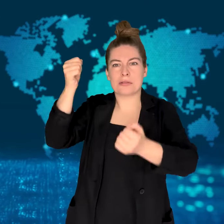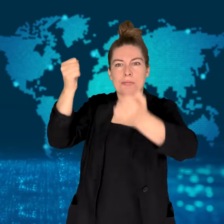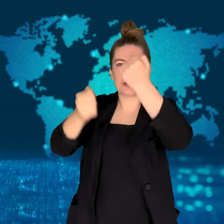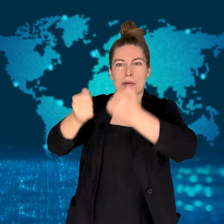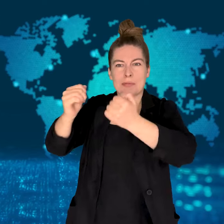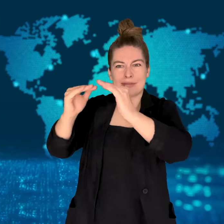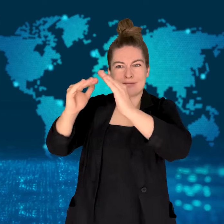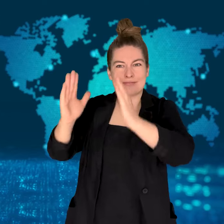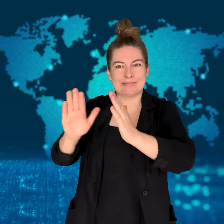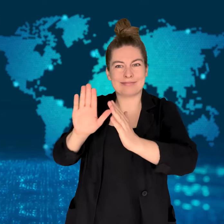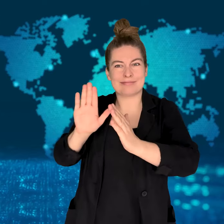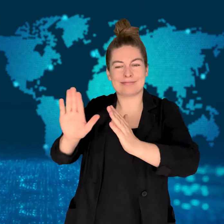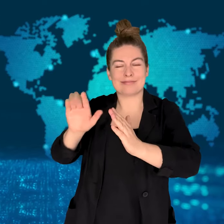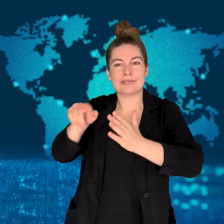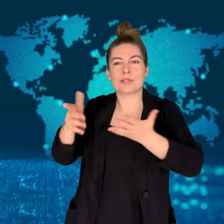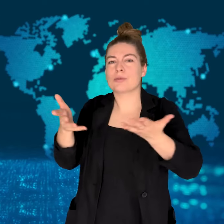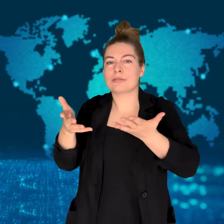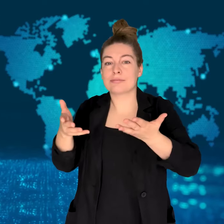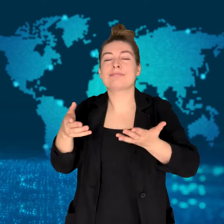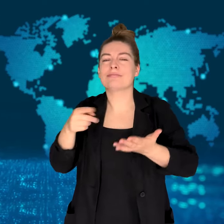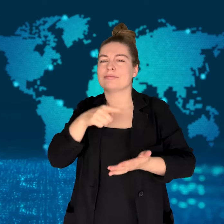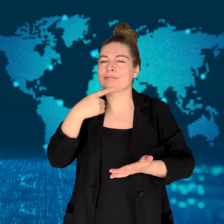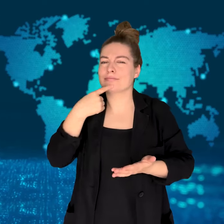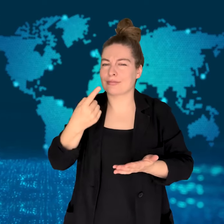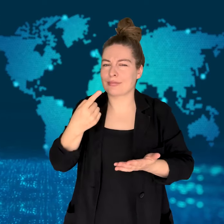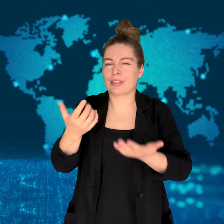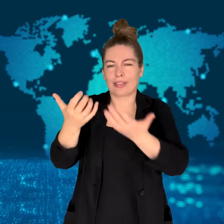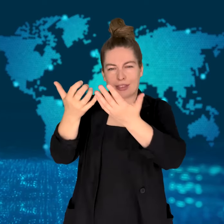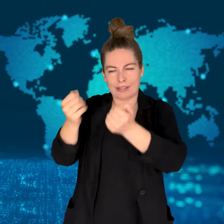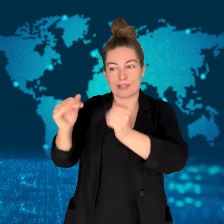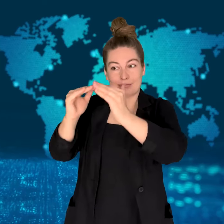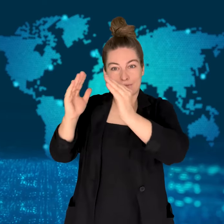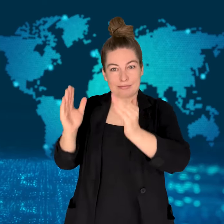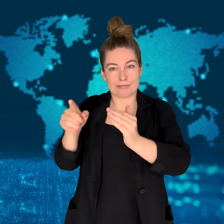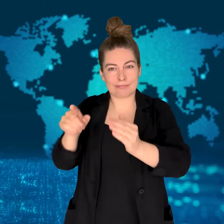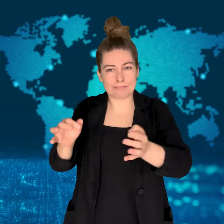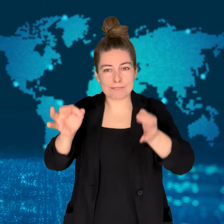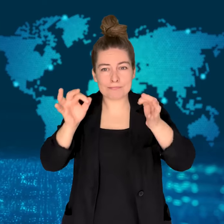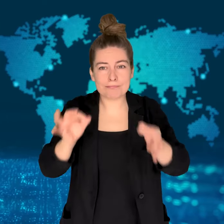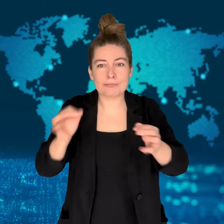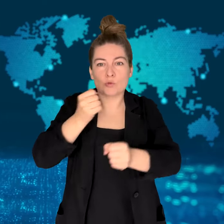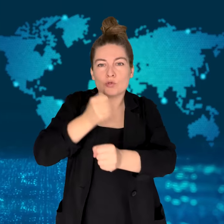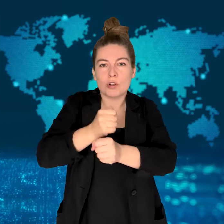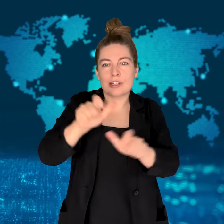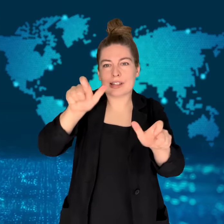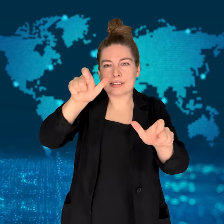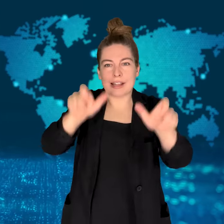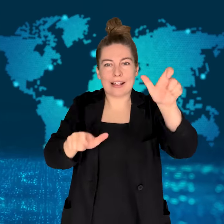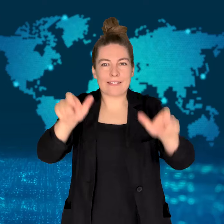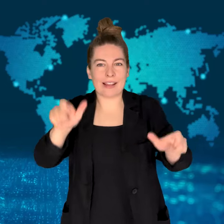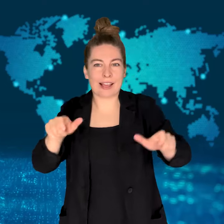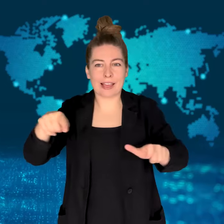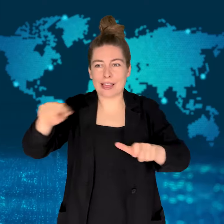the allegations but did say that the attacked building is